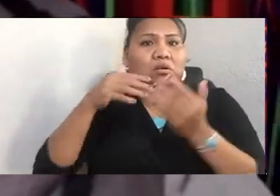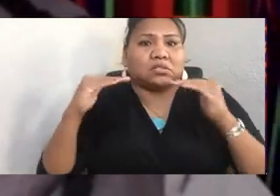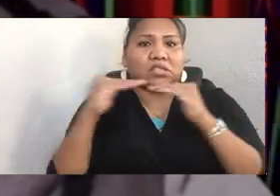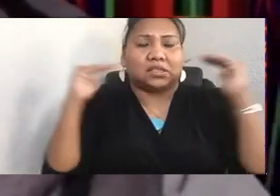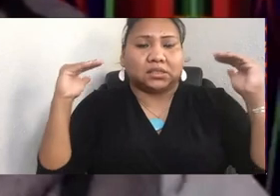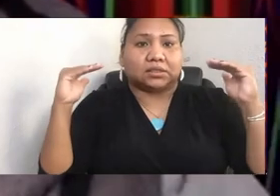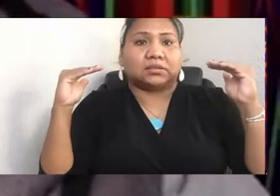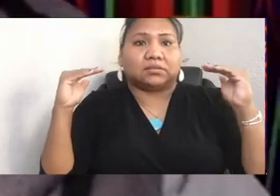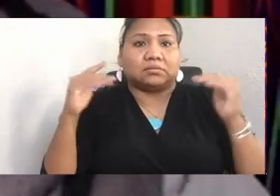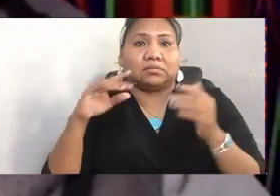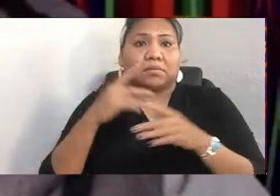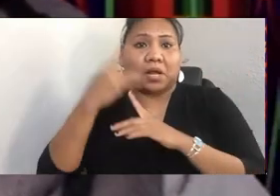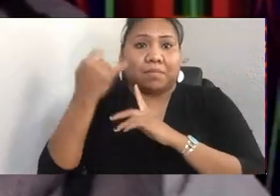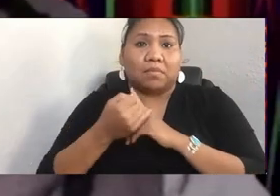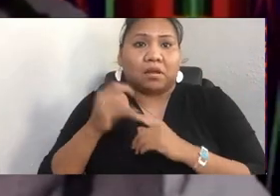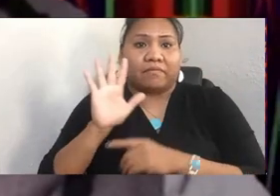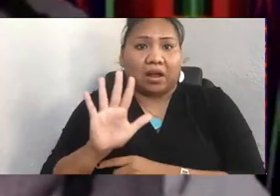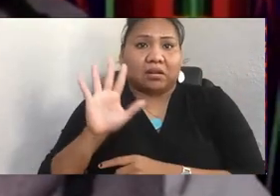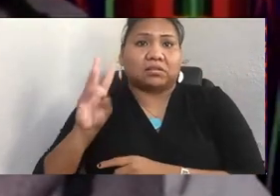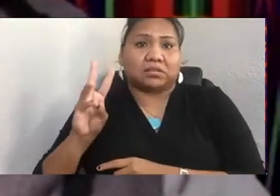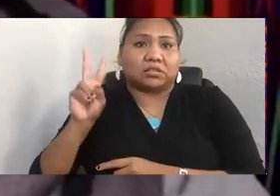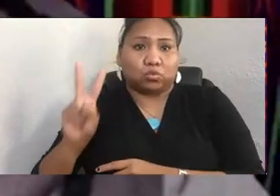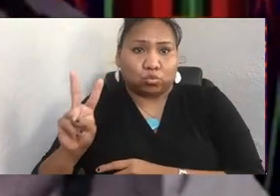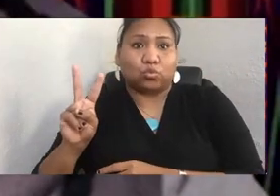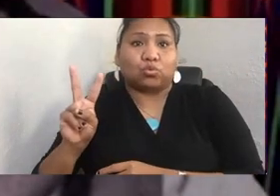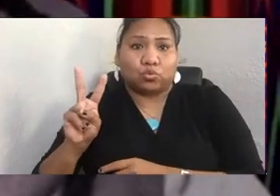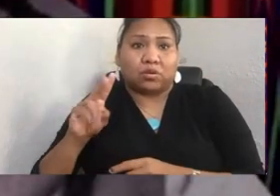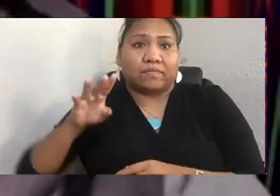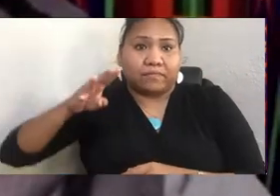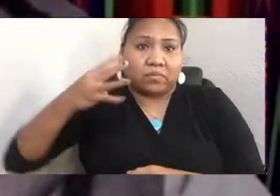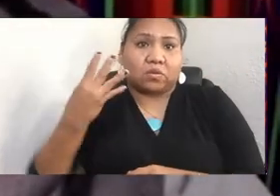"Project 562" is Matika fourth major creative project,